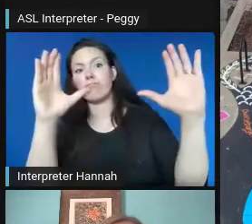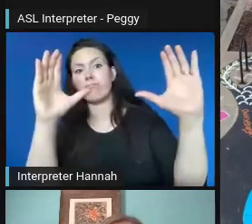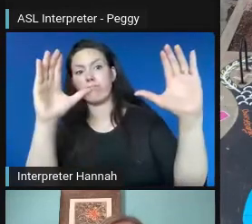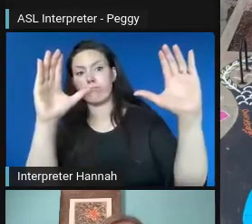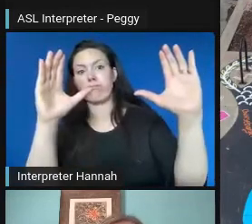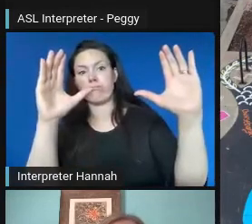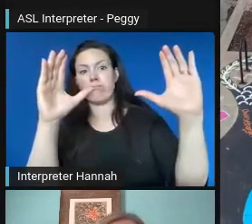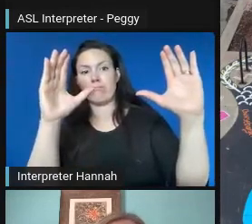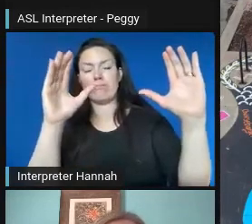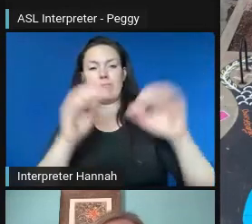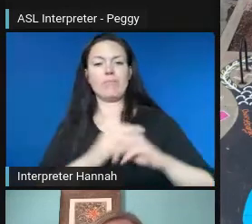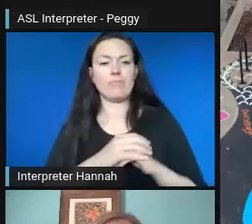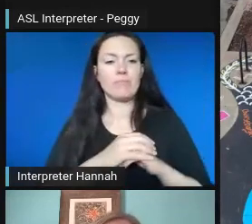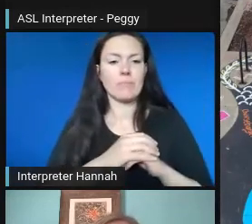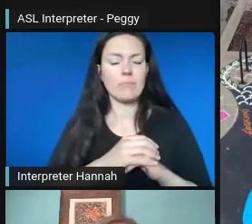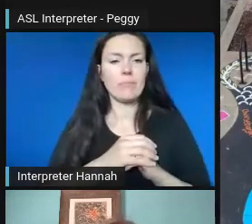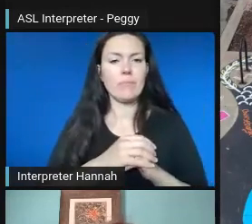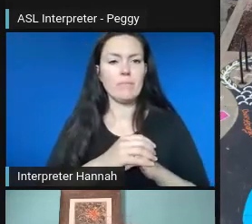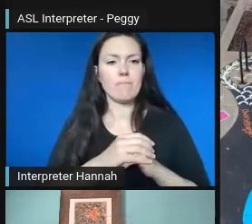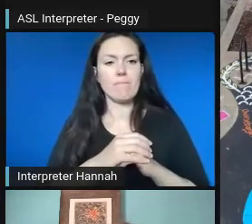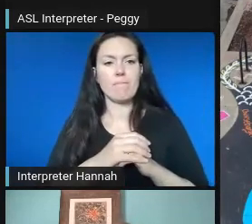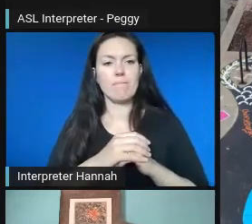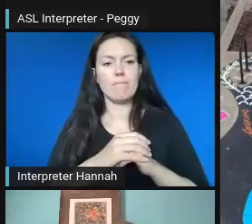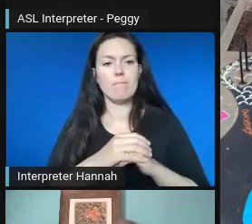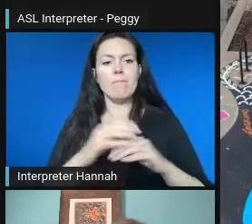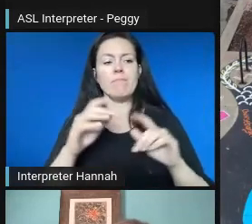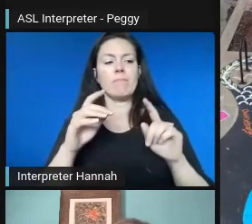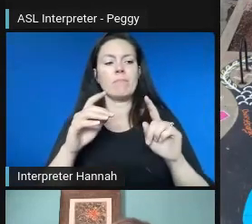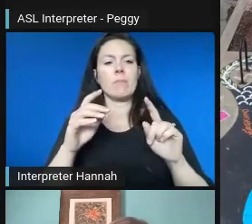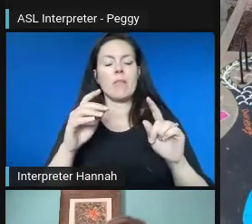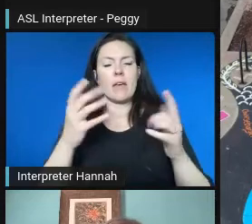producing for us. But still there was an end product.